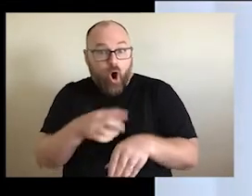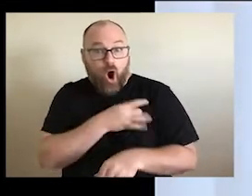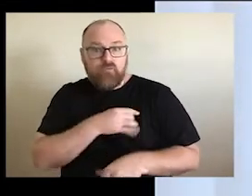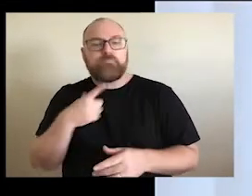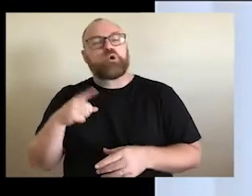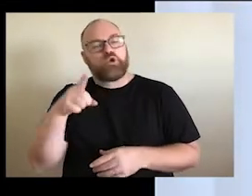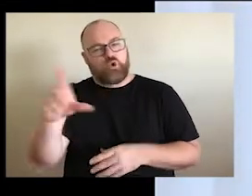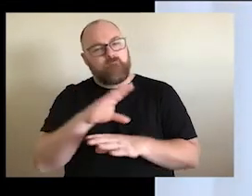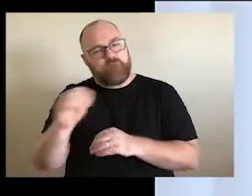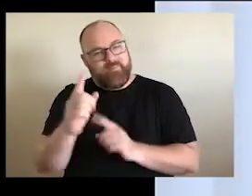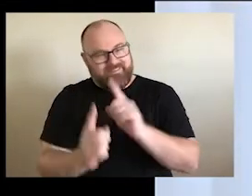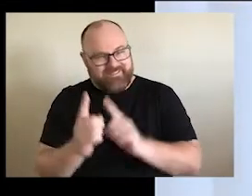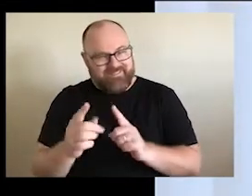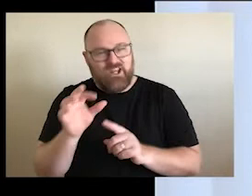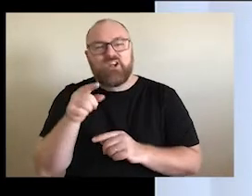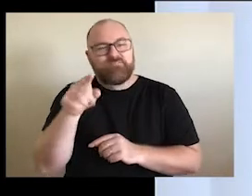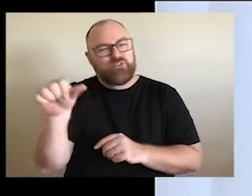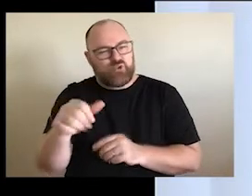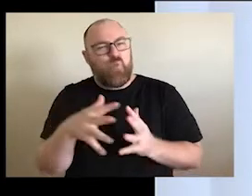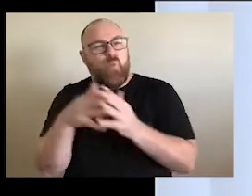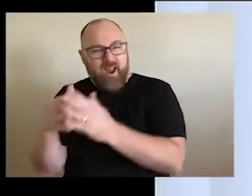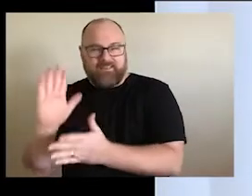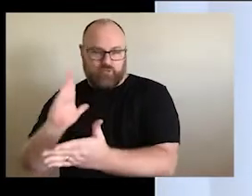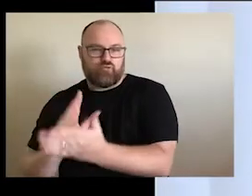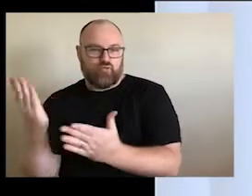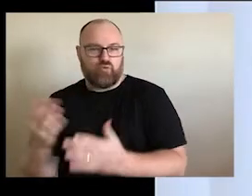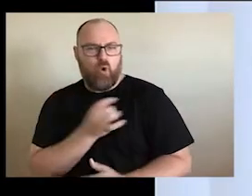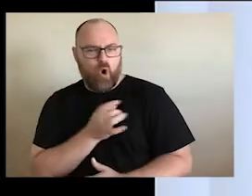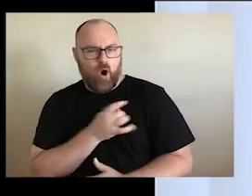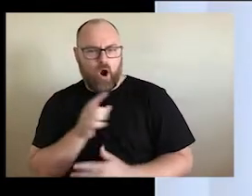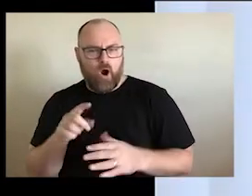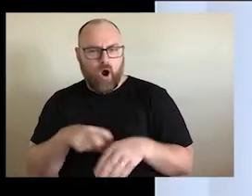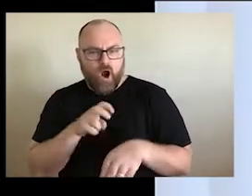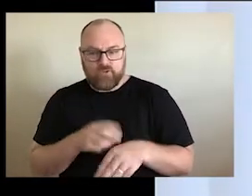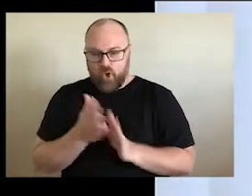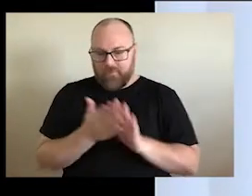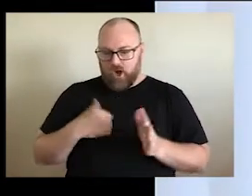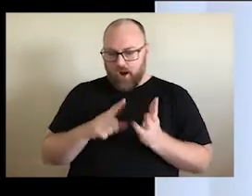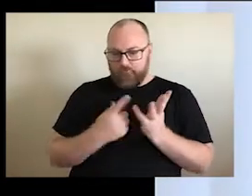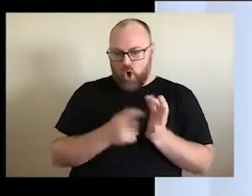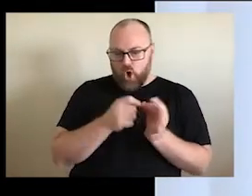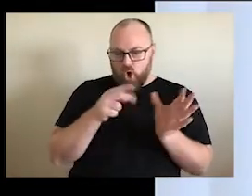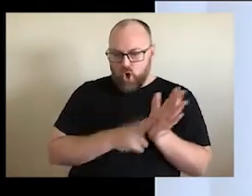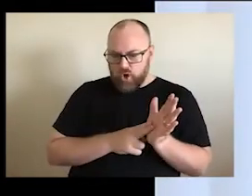come from the city, and you don't come from the West. That's exactly the same thing. That makes me an urban Irish as against